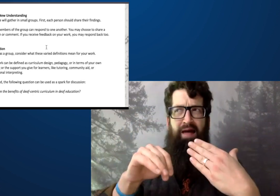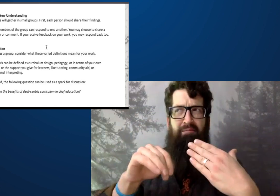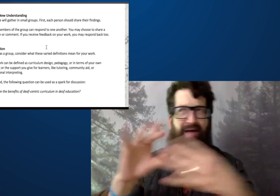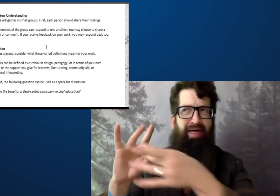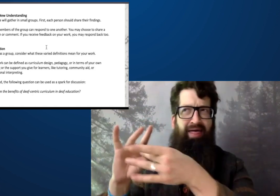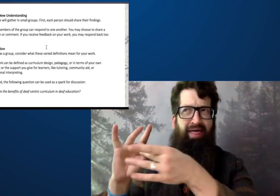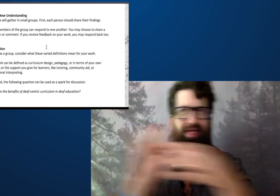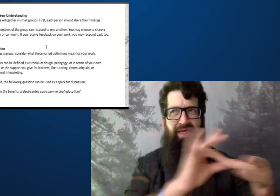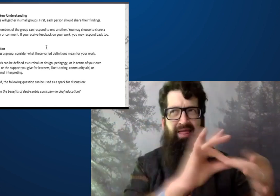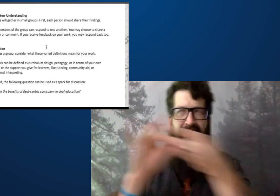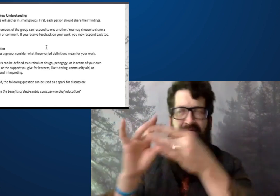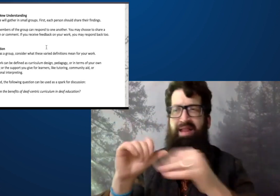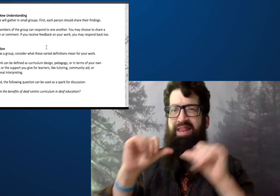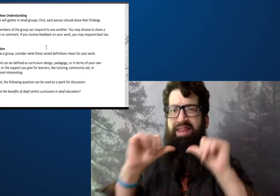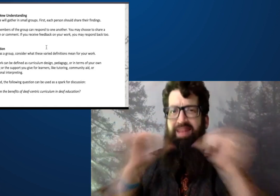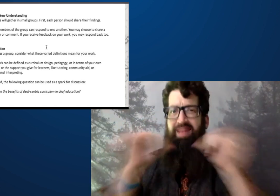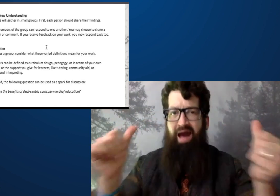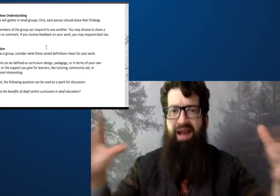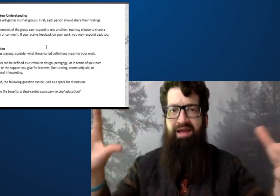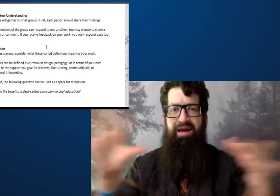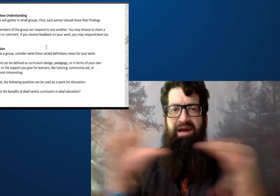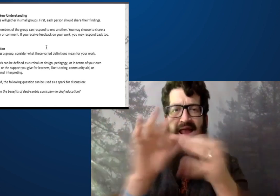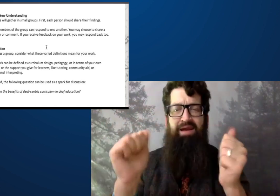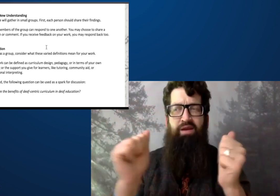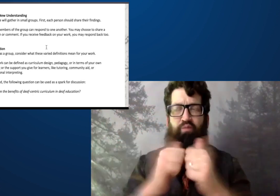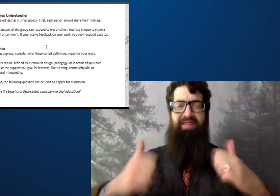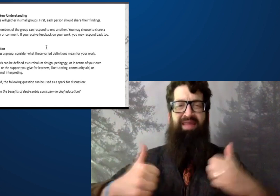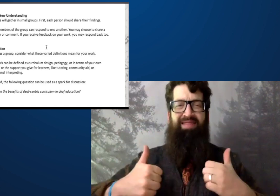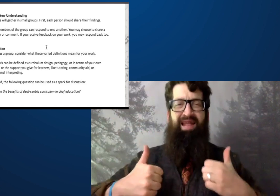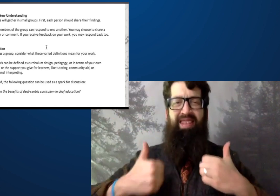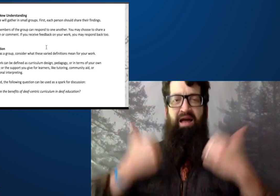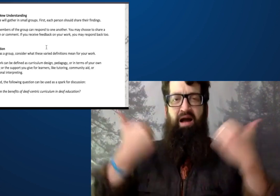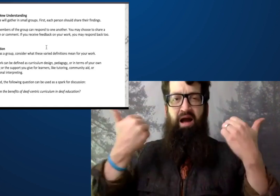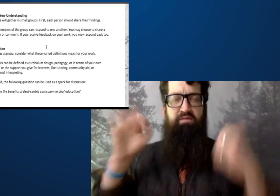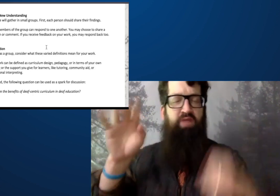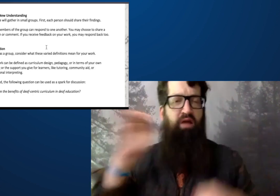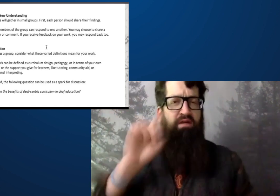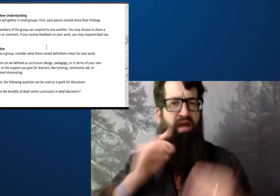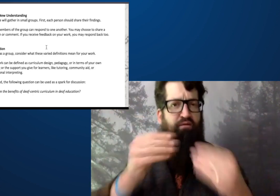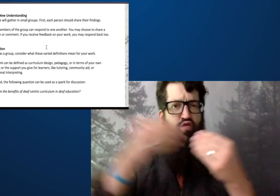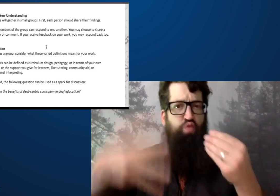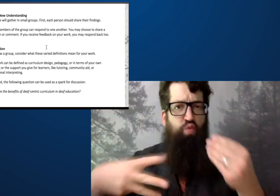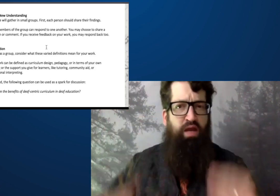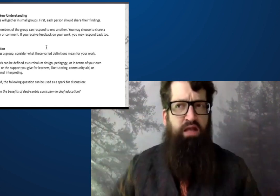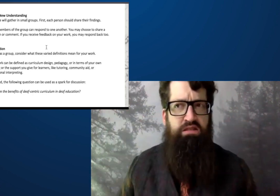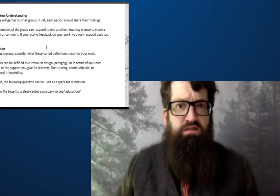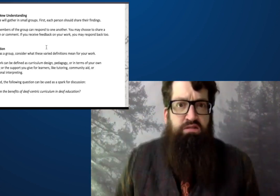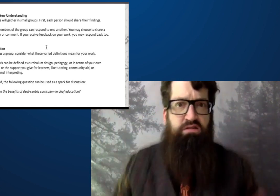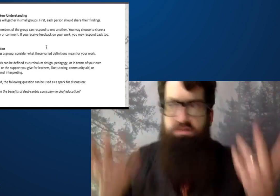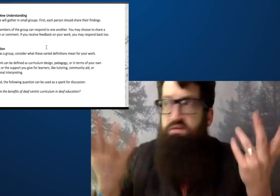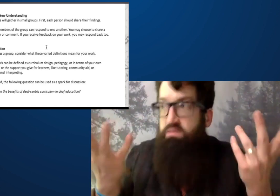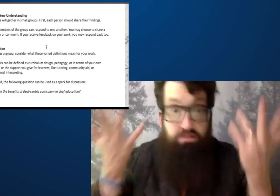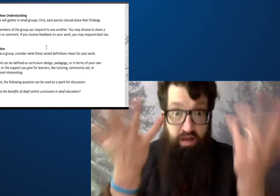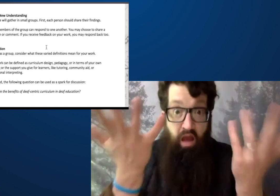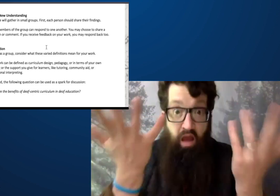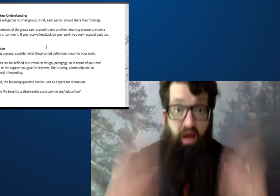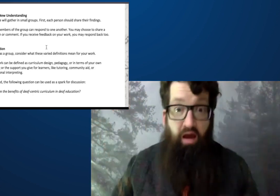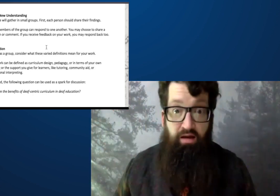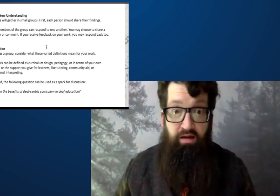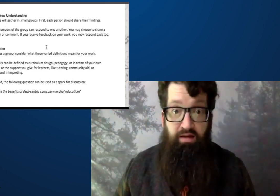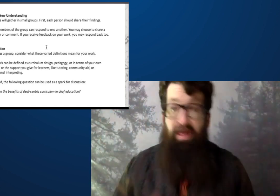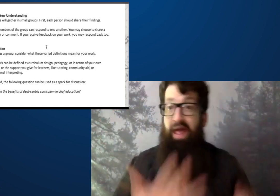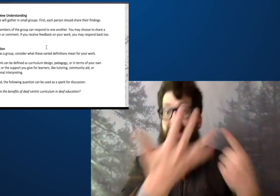education curriculum is not related to life, to living.